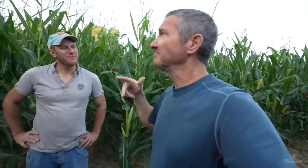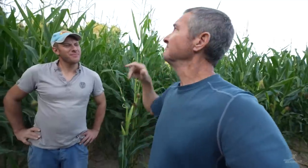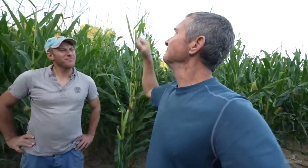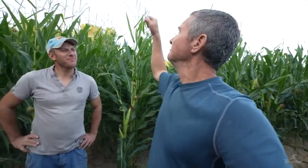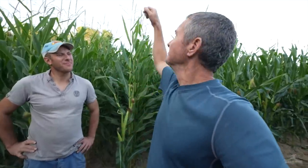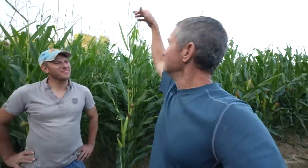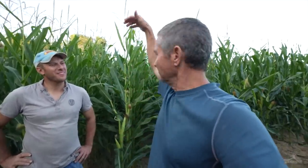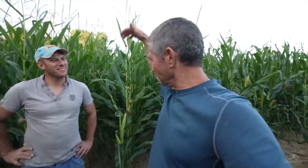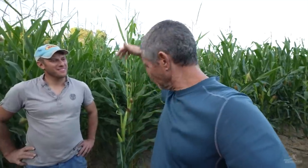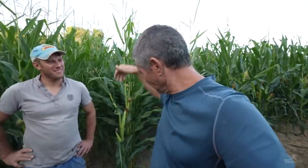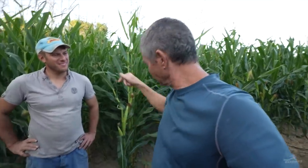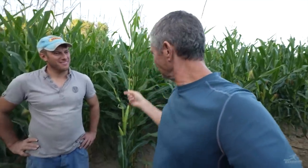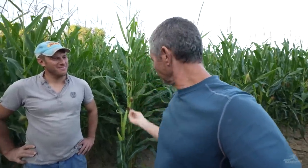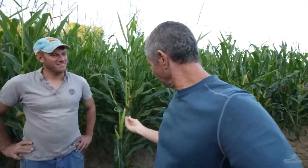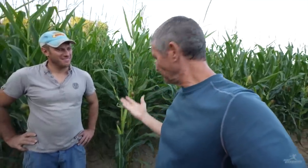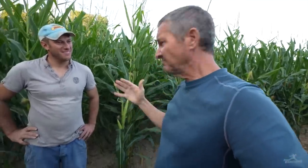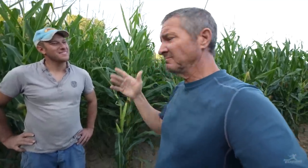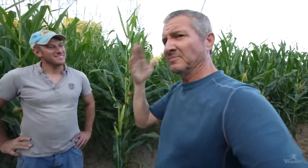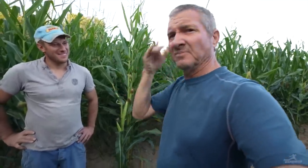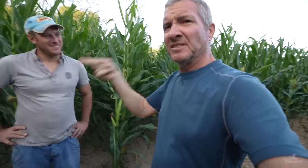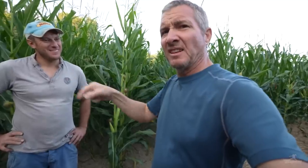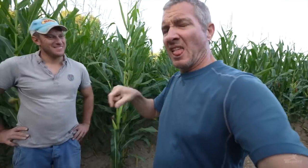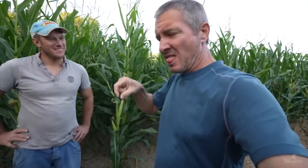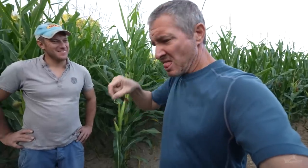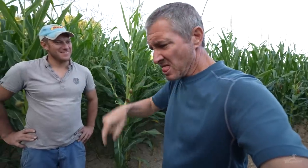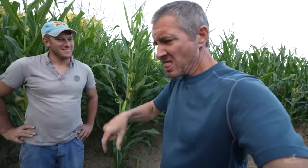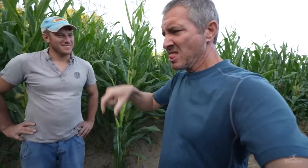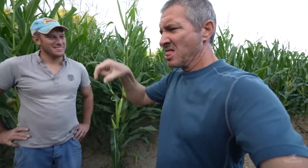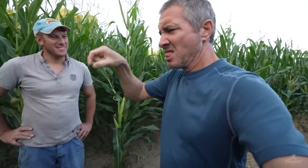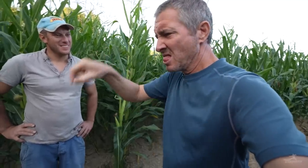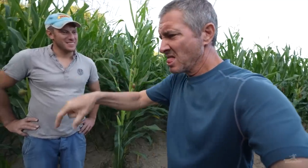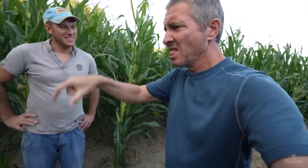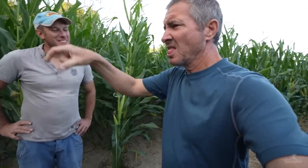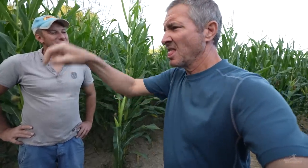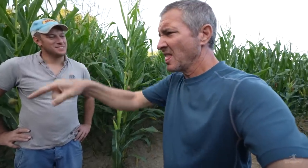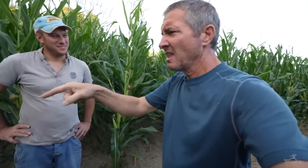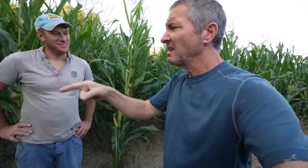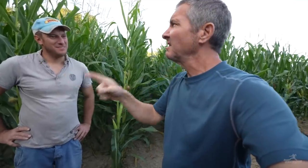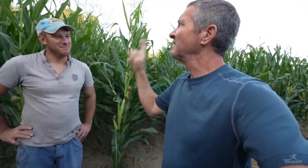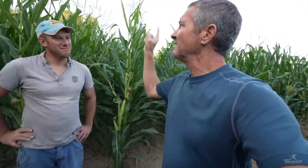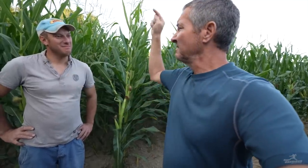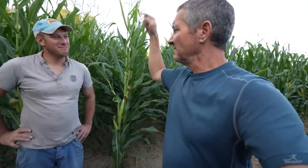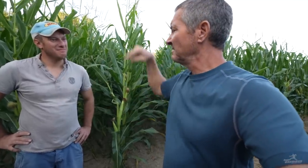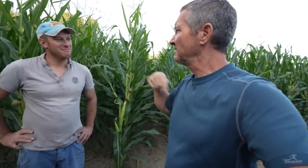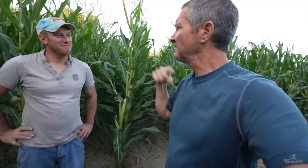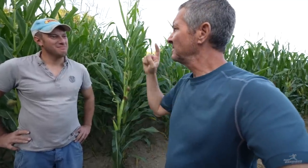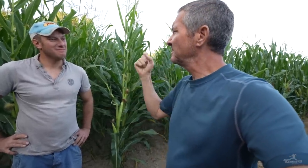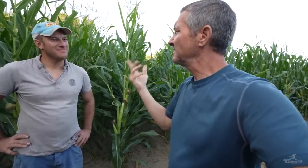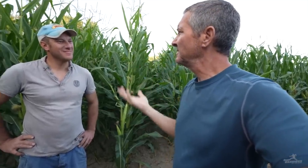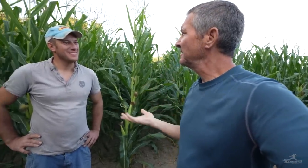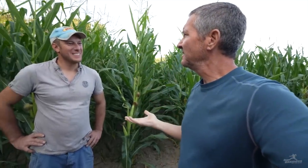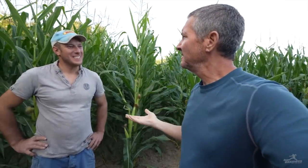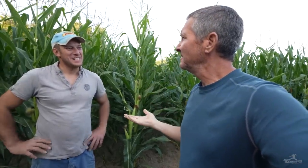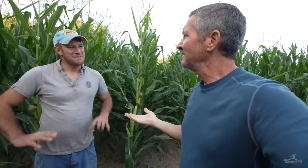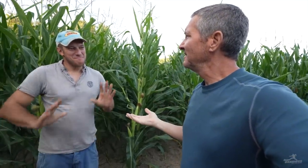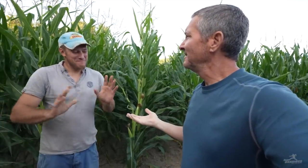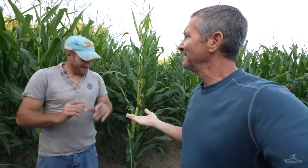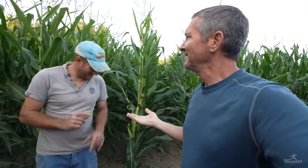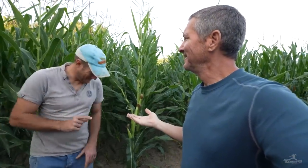So if they can do that, why do you plant the corn in the ground? Can’t they just spread more corn? Not quite.